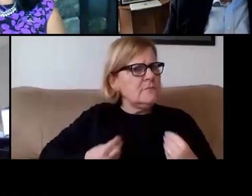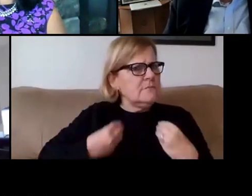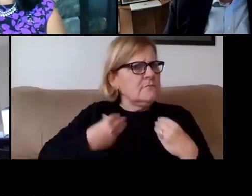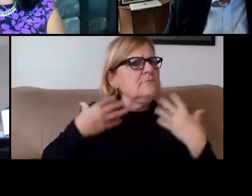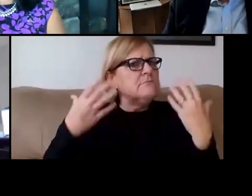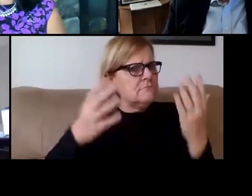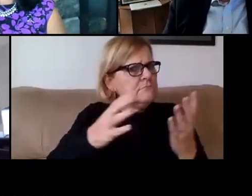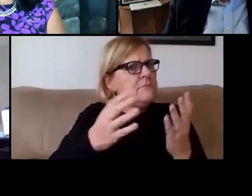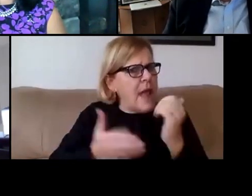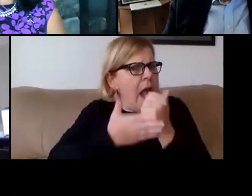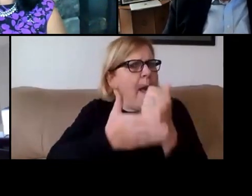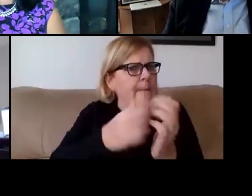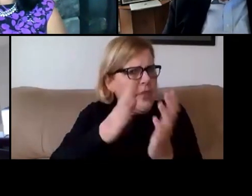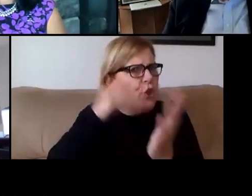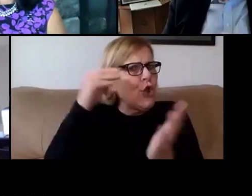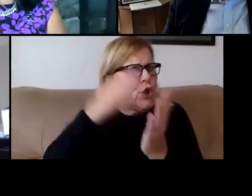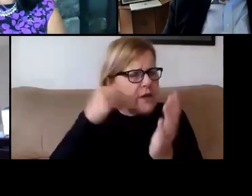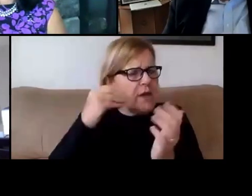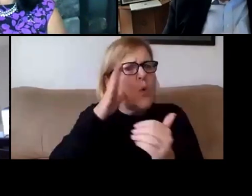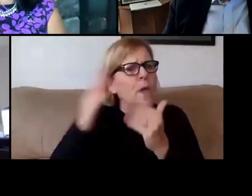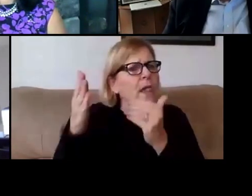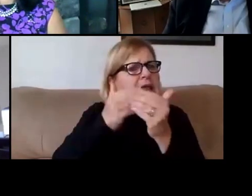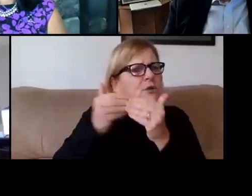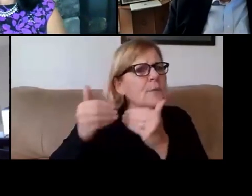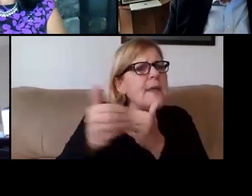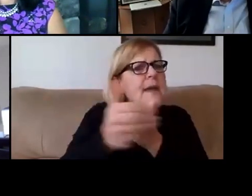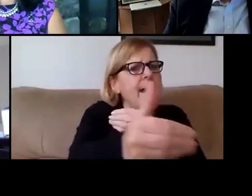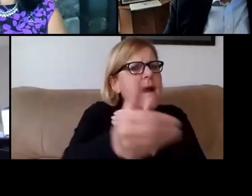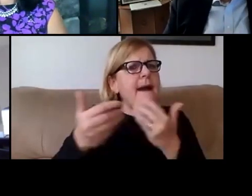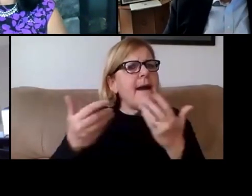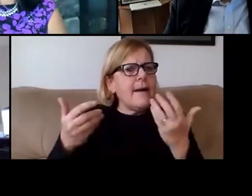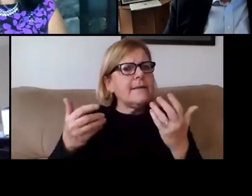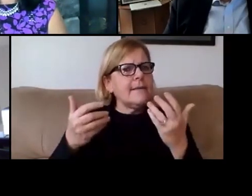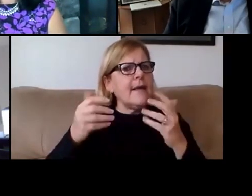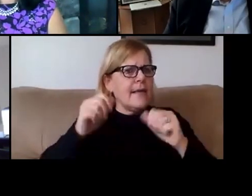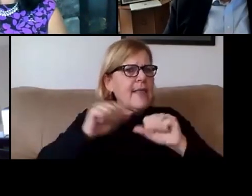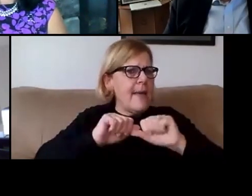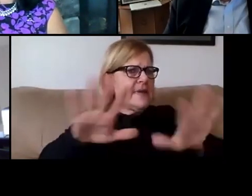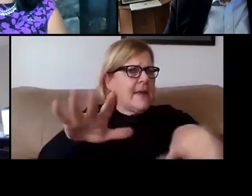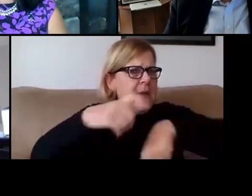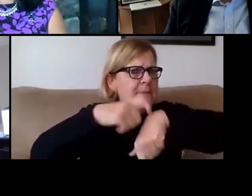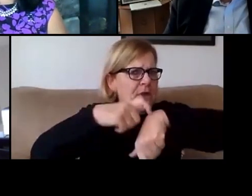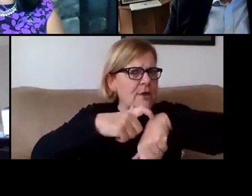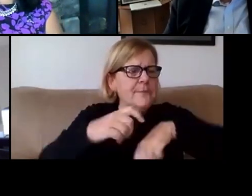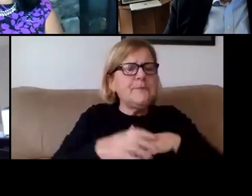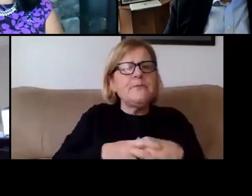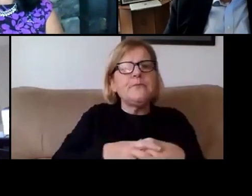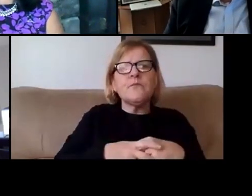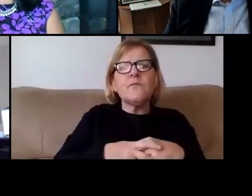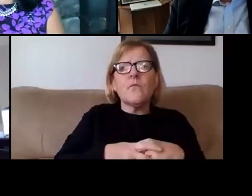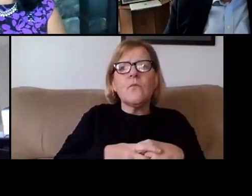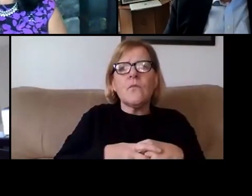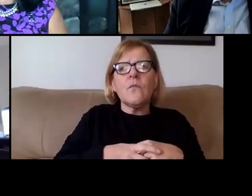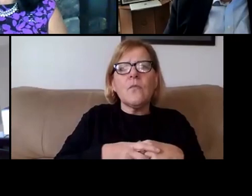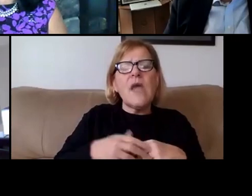and will continue beyond the pandemic period. You know, I'll also say